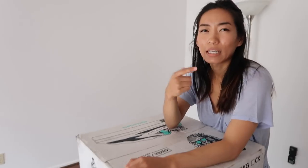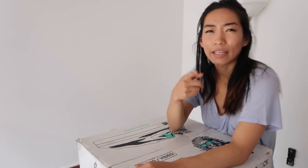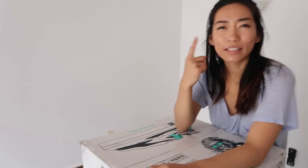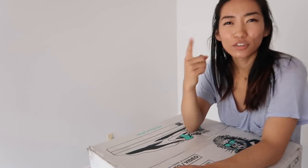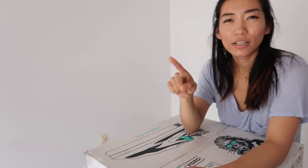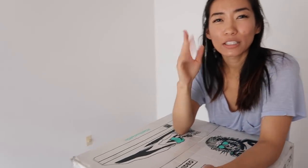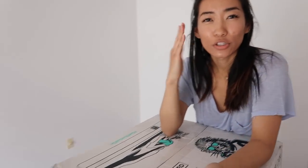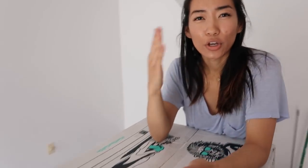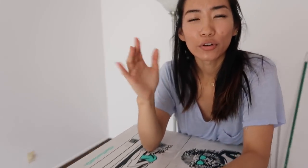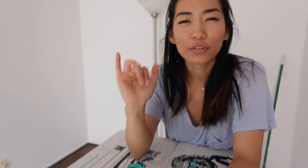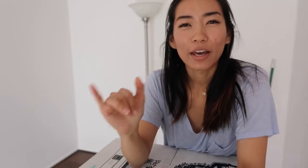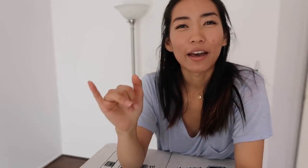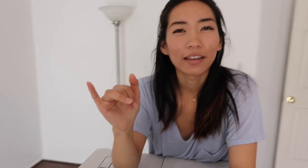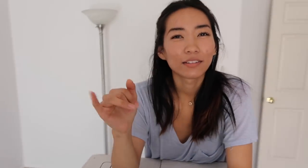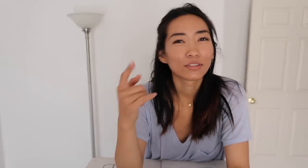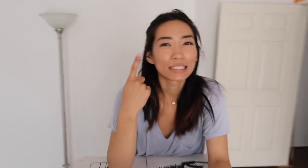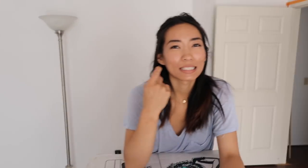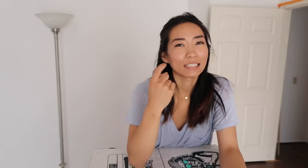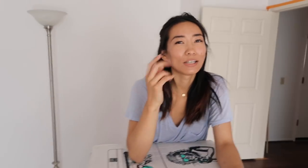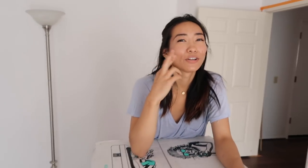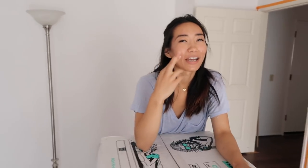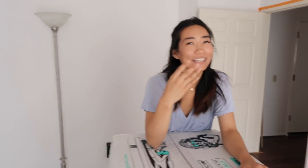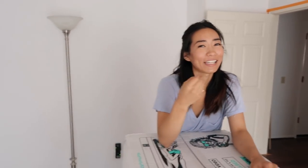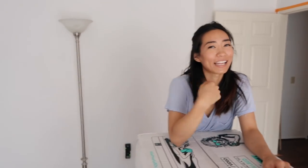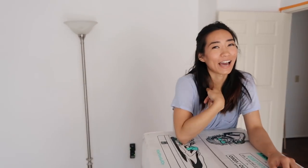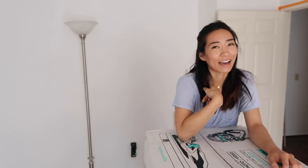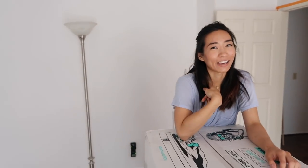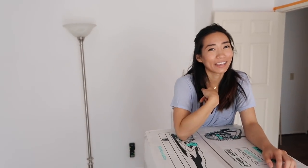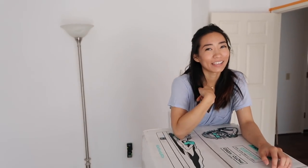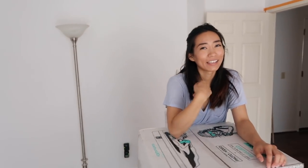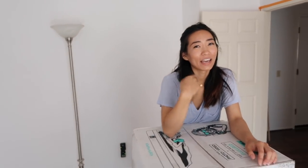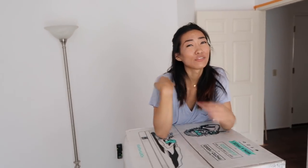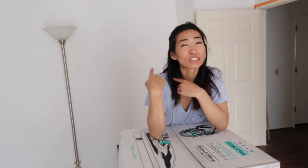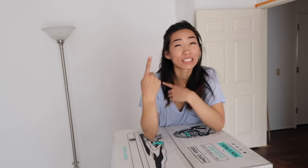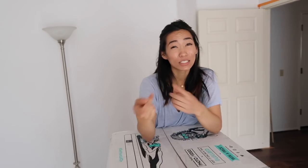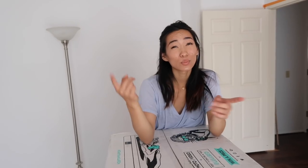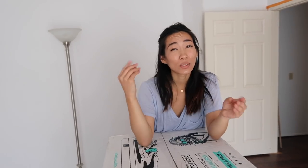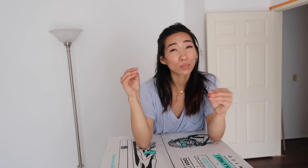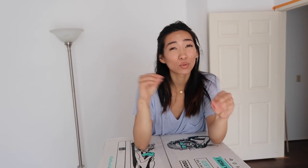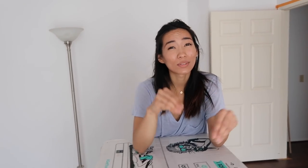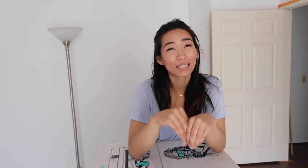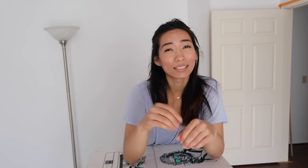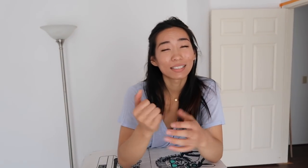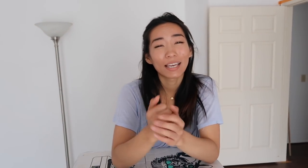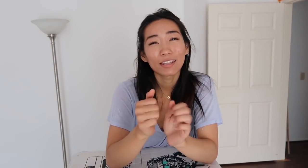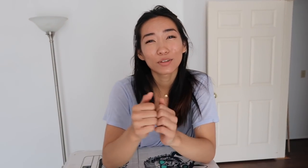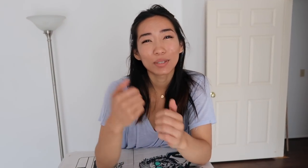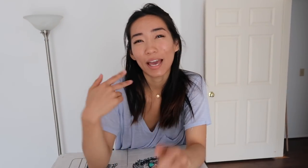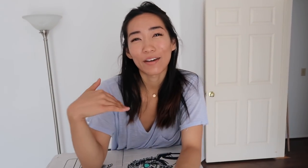I think you guys know that recently Ryan and I Ever since we moved in together we haven't been